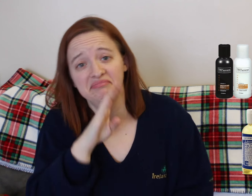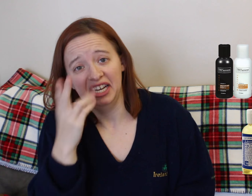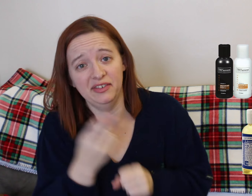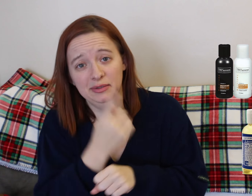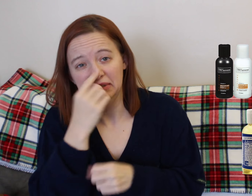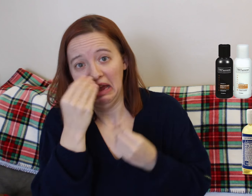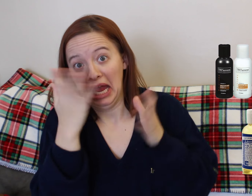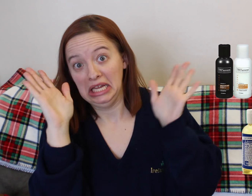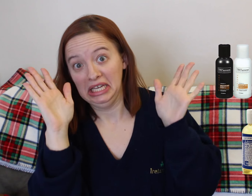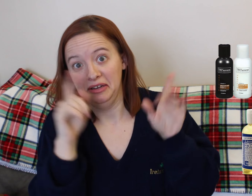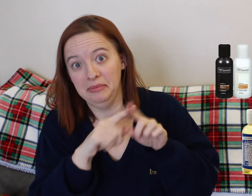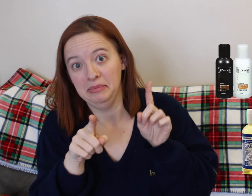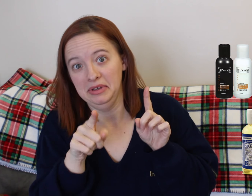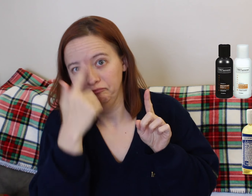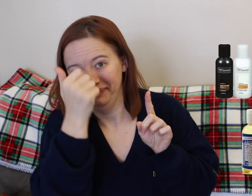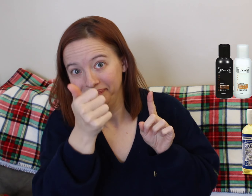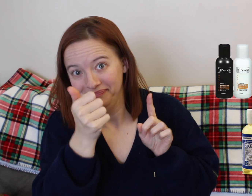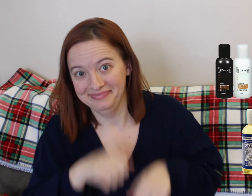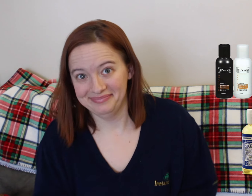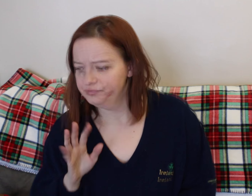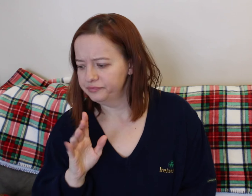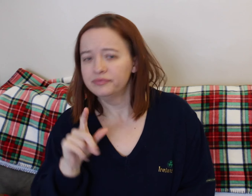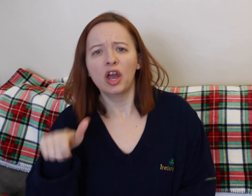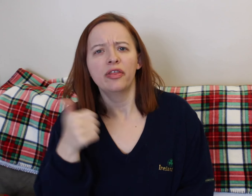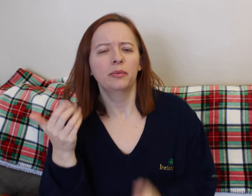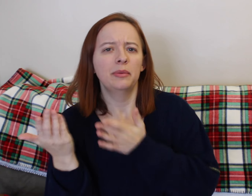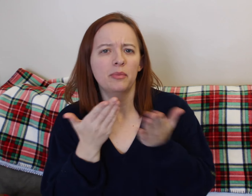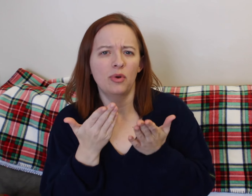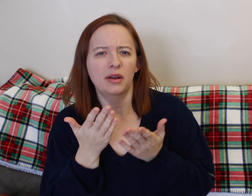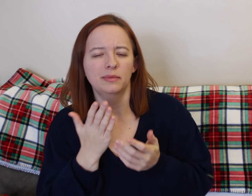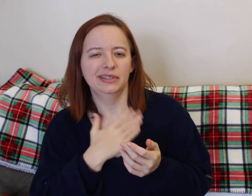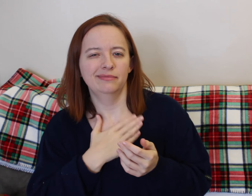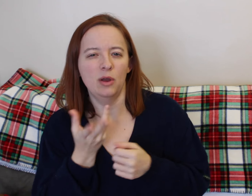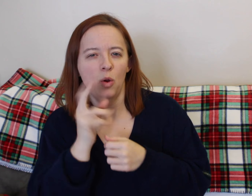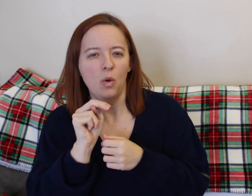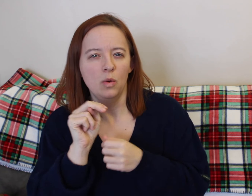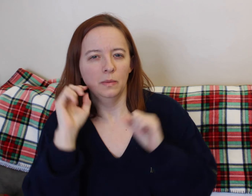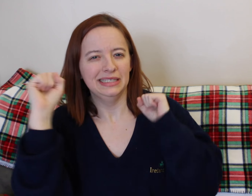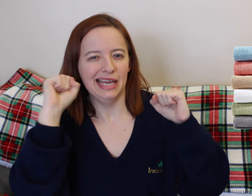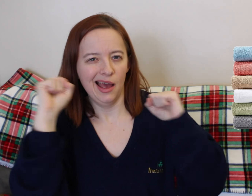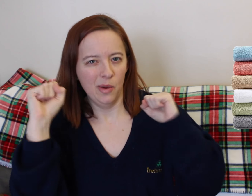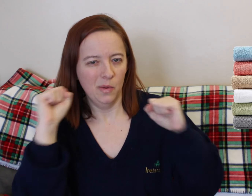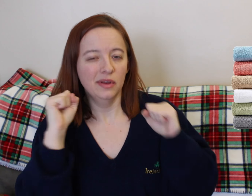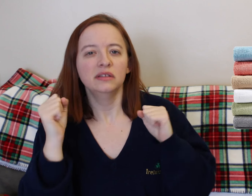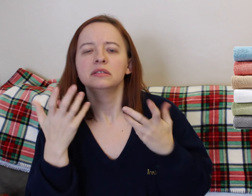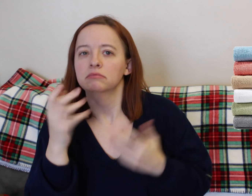But I really doubt you're gonna use it. You can bring make- up. You can.... I mean it's just something else.